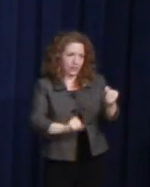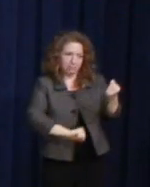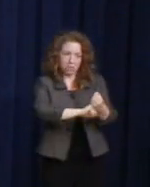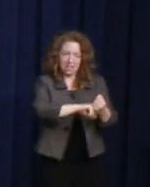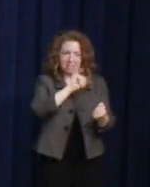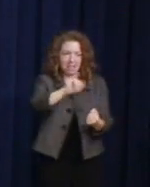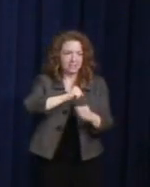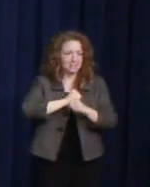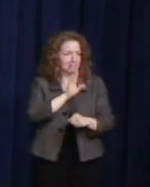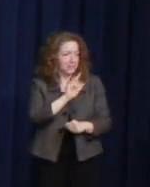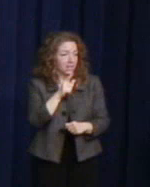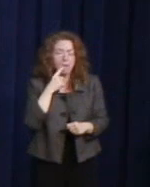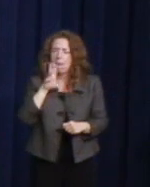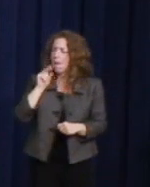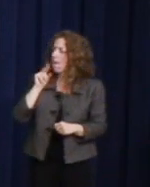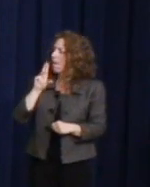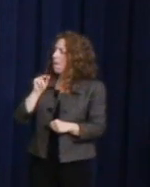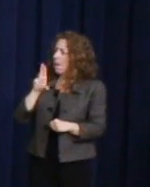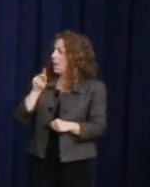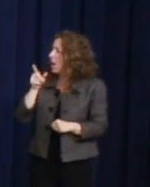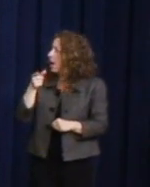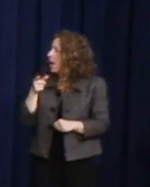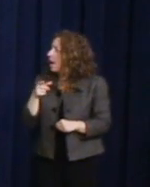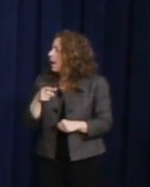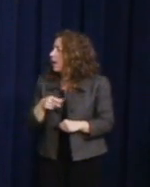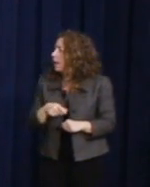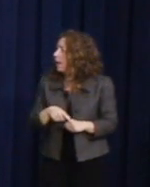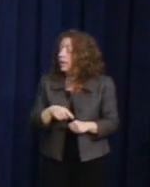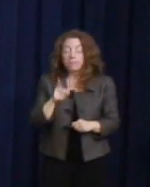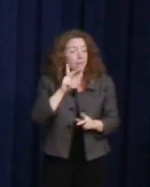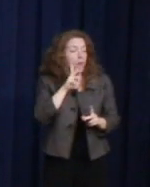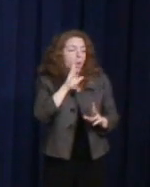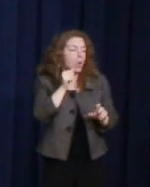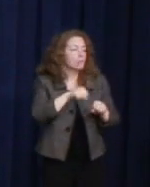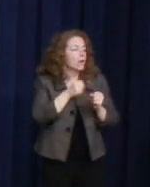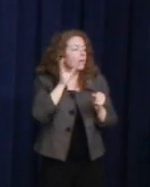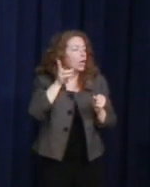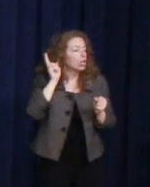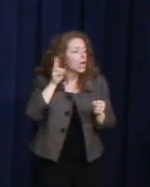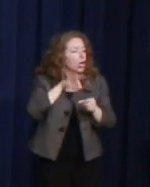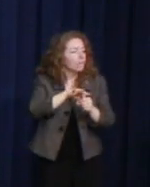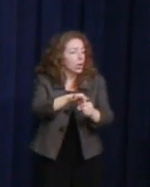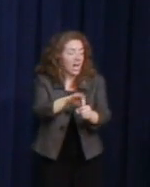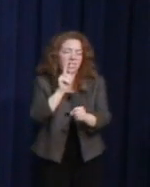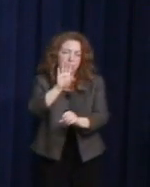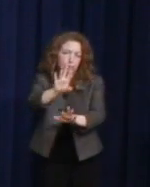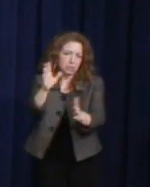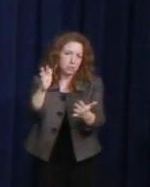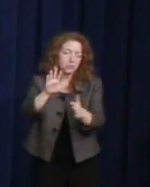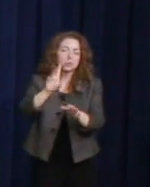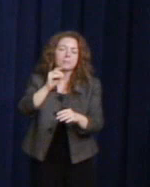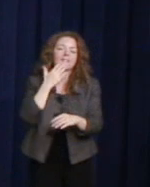No, no, I'm never, no, not breaking my record, all that. I said, "Just give me a break. Stand back and watch."